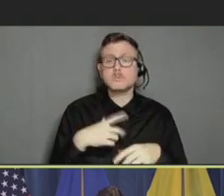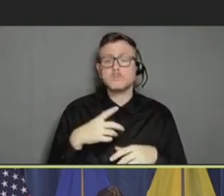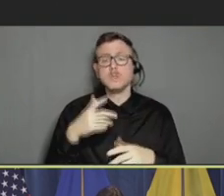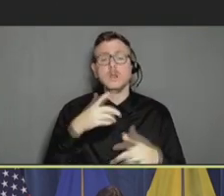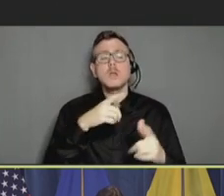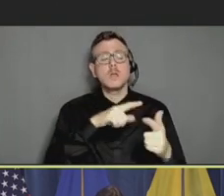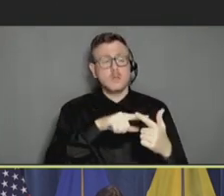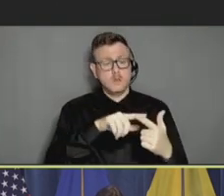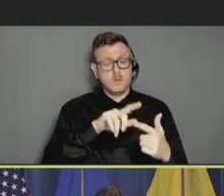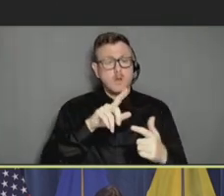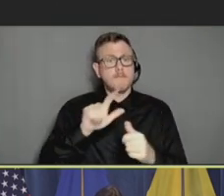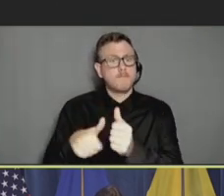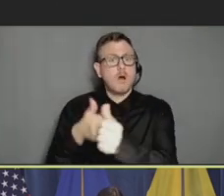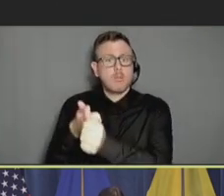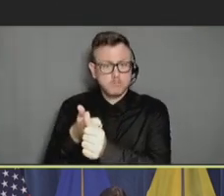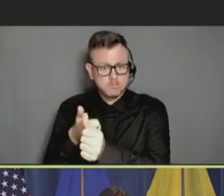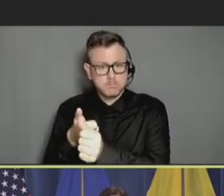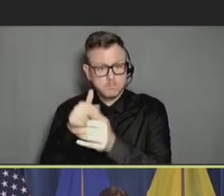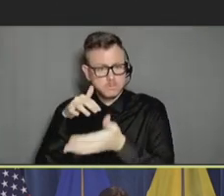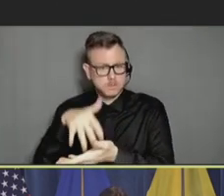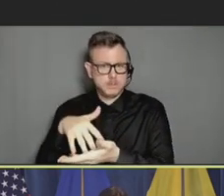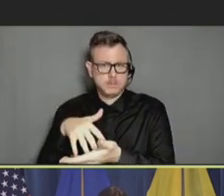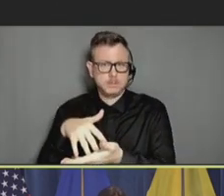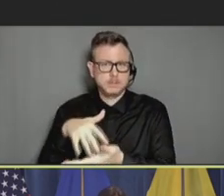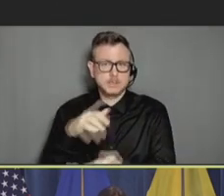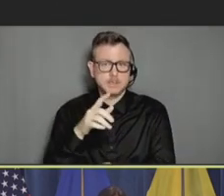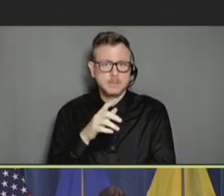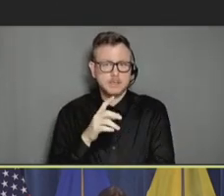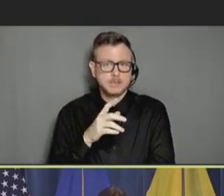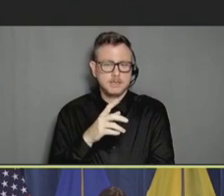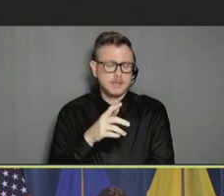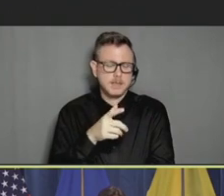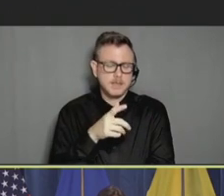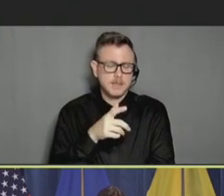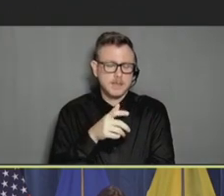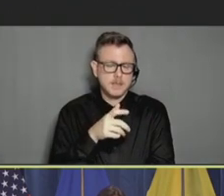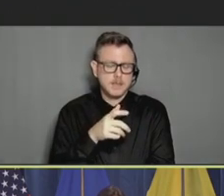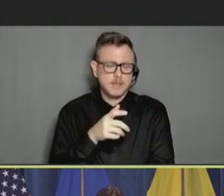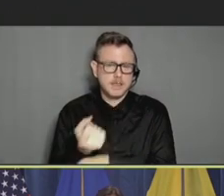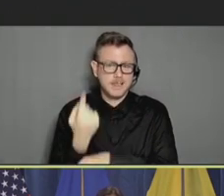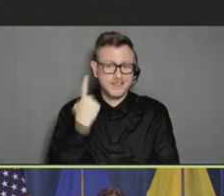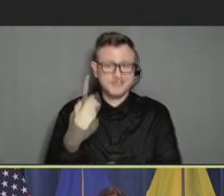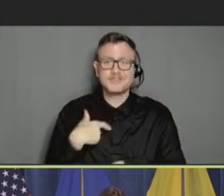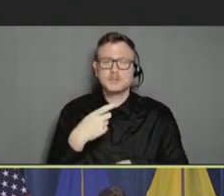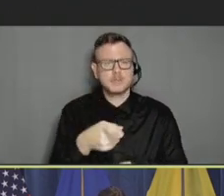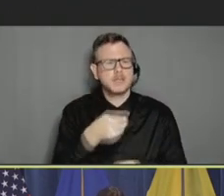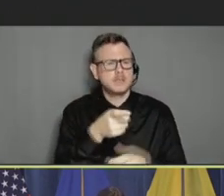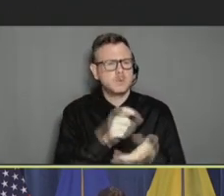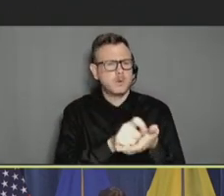last year. Oh, and I'm sorry, this is just a -- this is a piece we wrote based on those